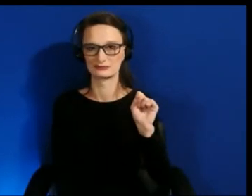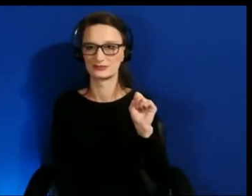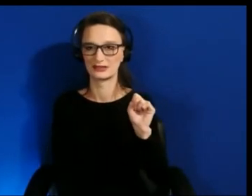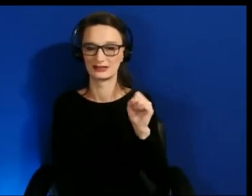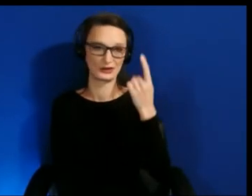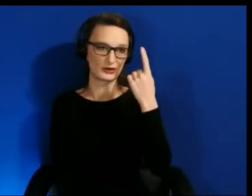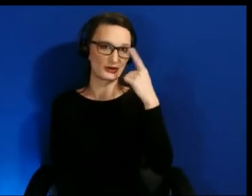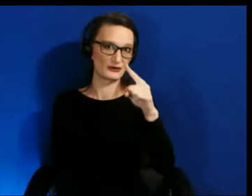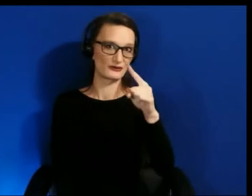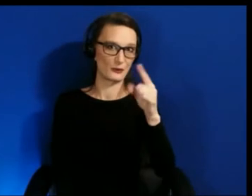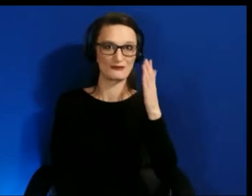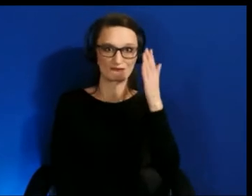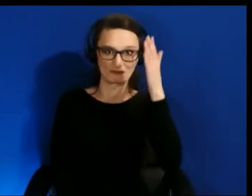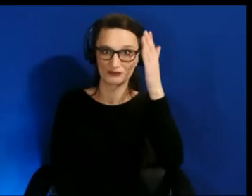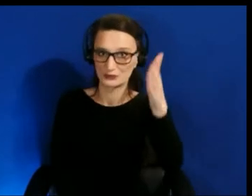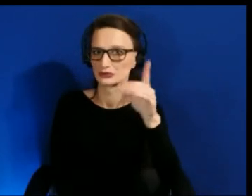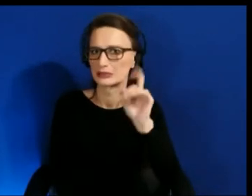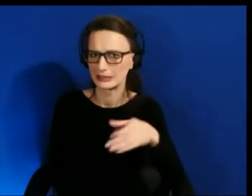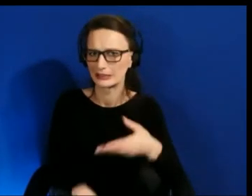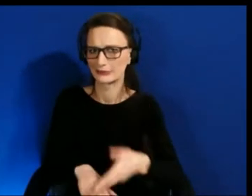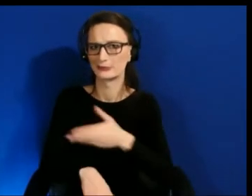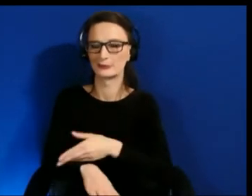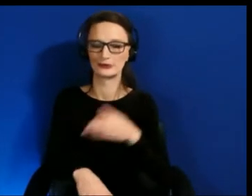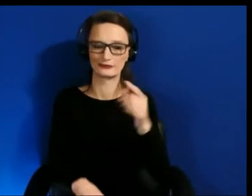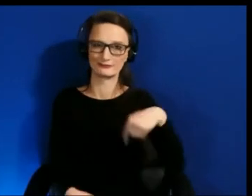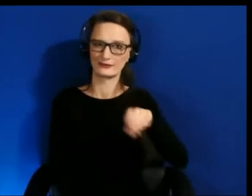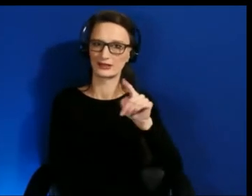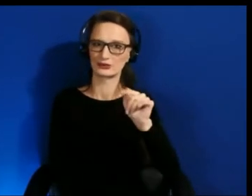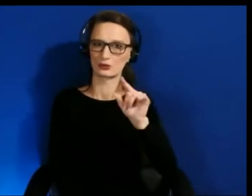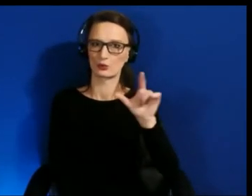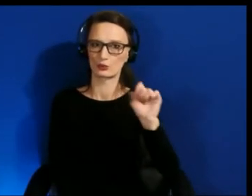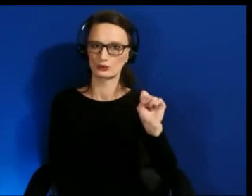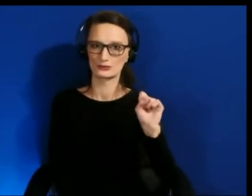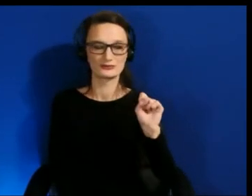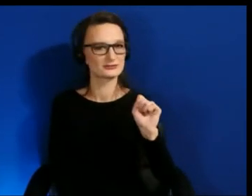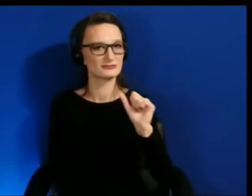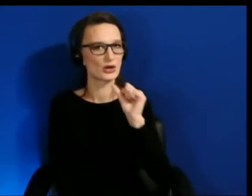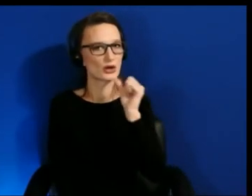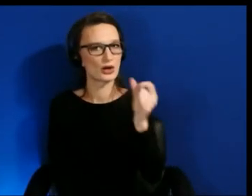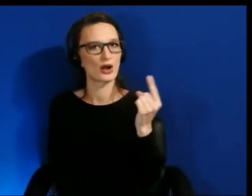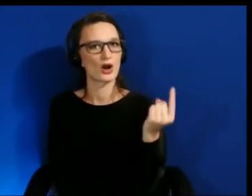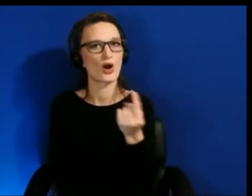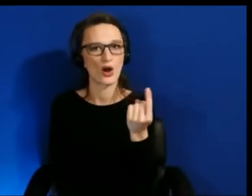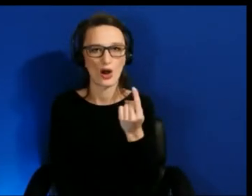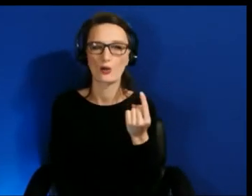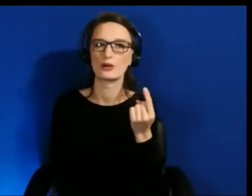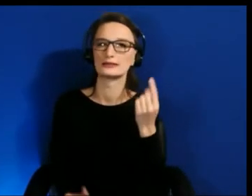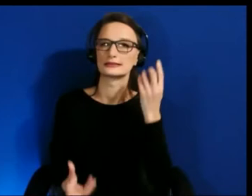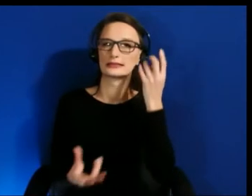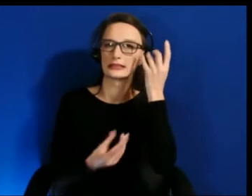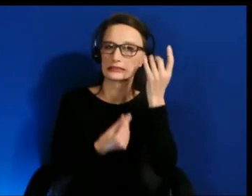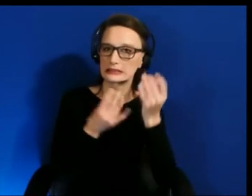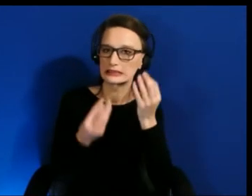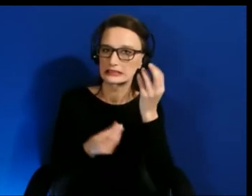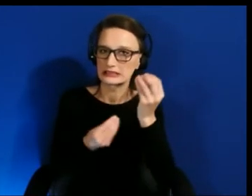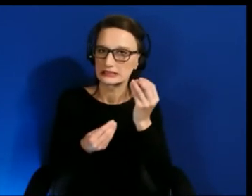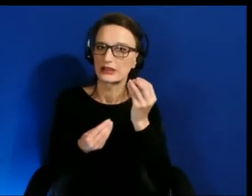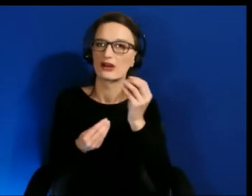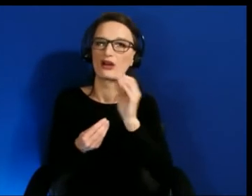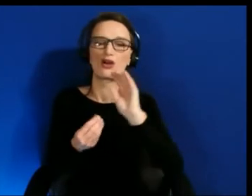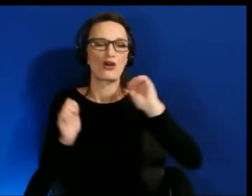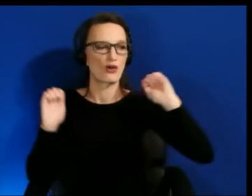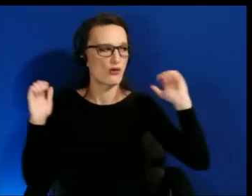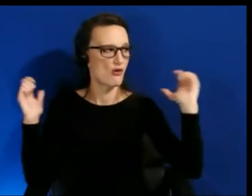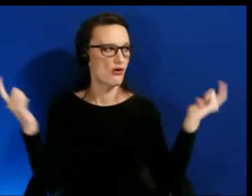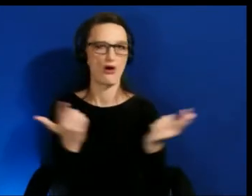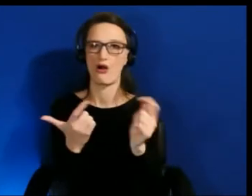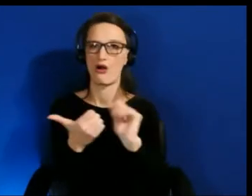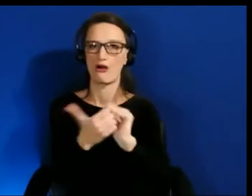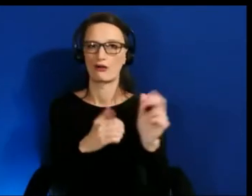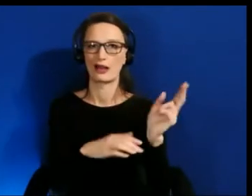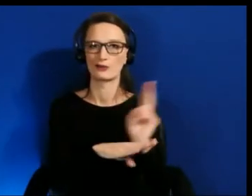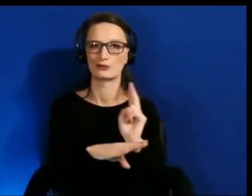These tools have not always been thought of from an inclusive perspective, and that means that the tools aren't inclusive, if they're not inclusive